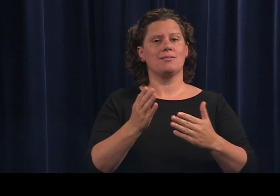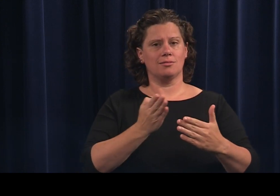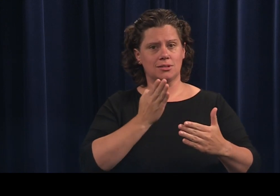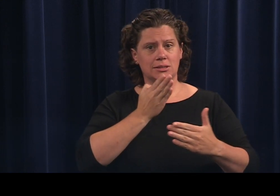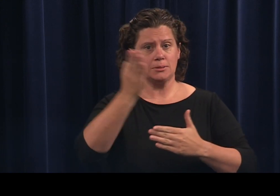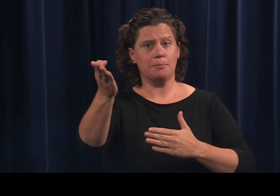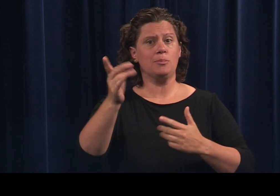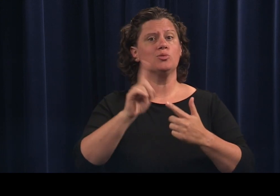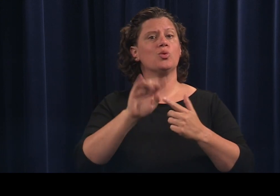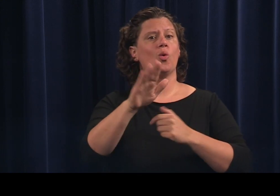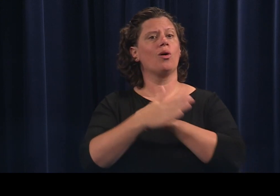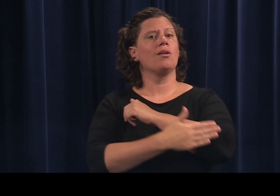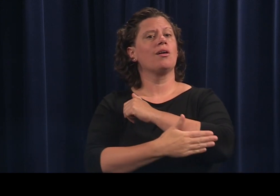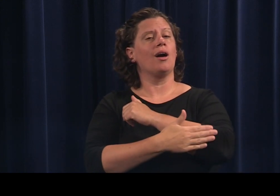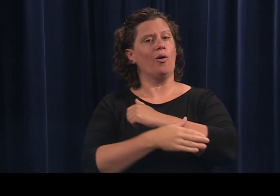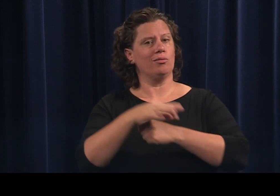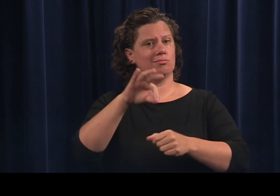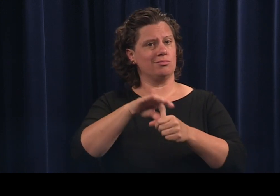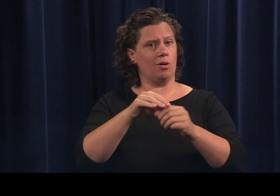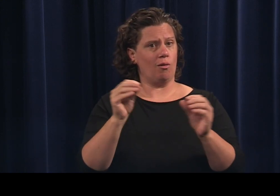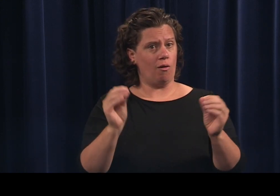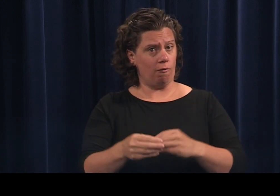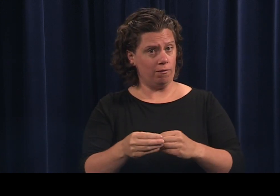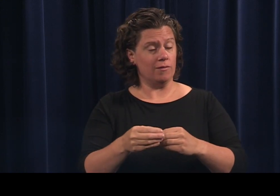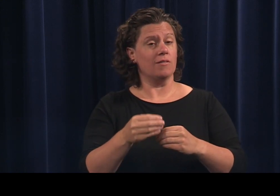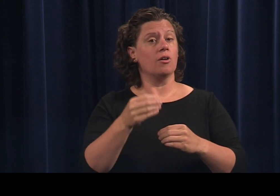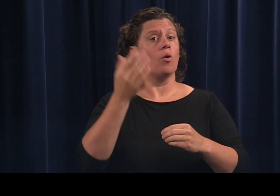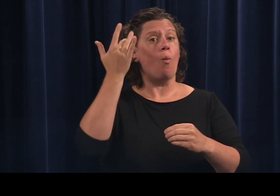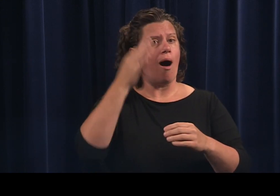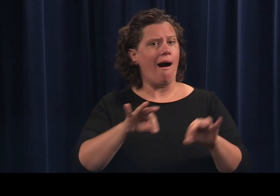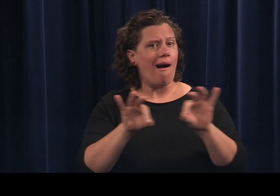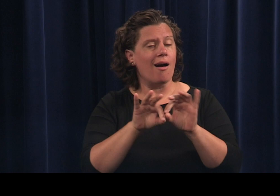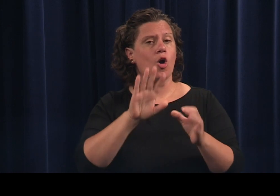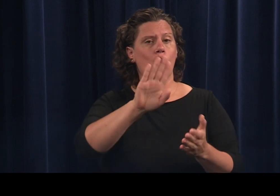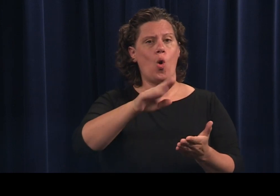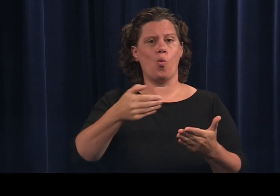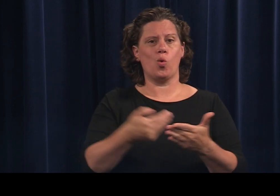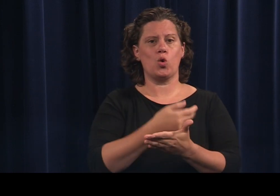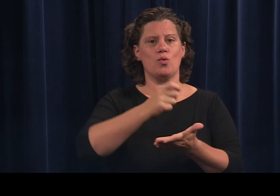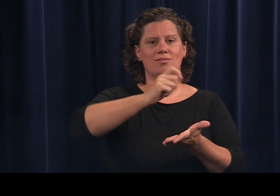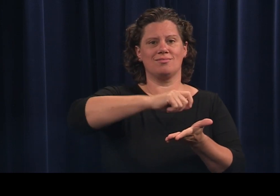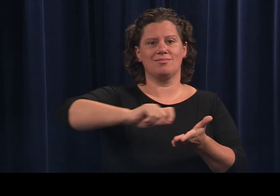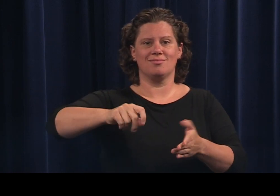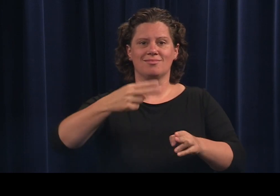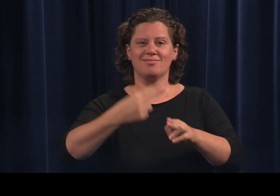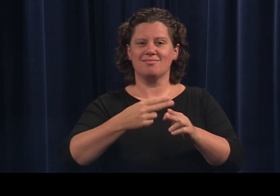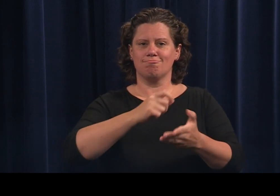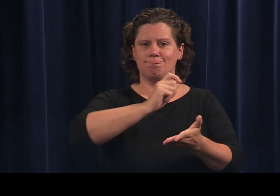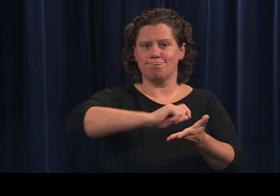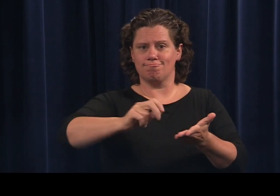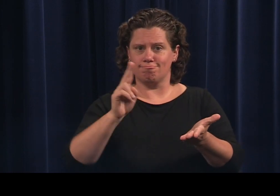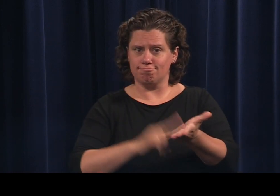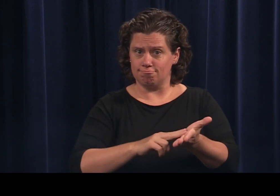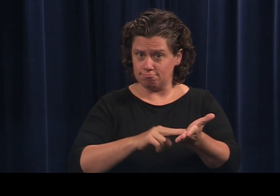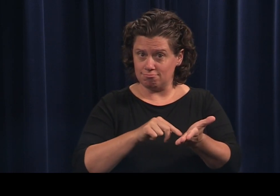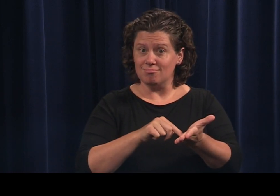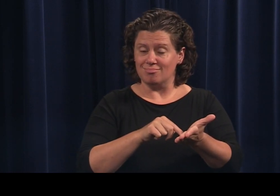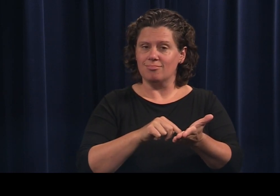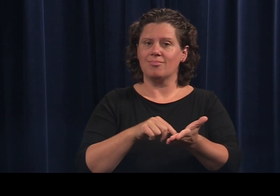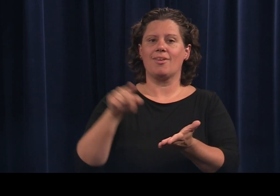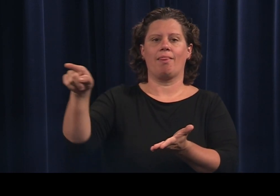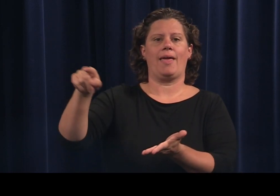submit it to your county elections office so your new signature is recorded.